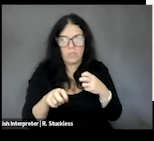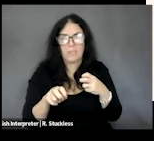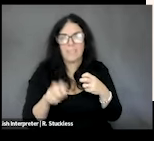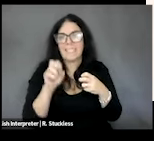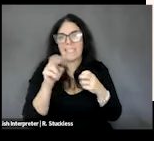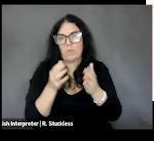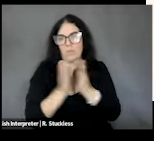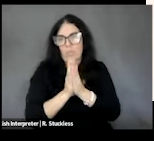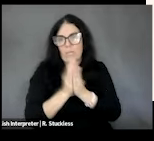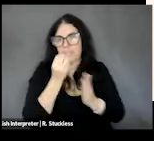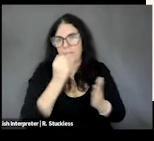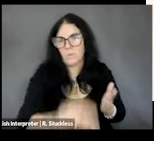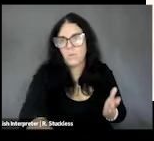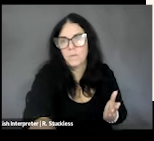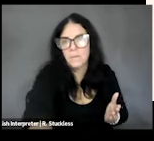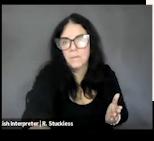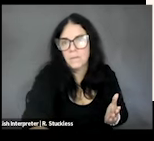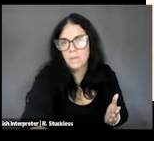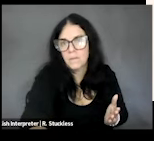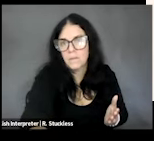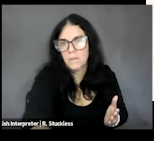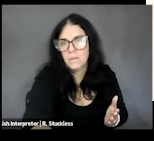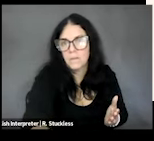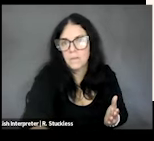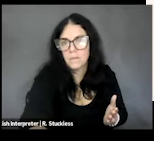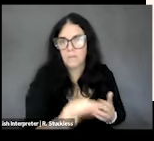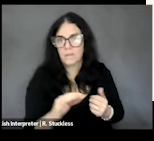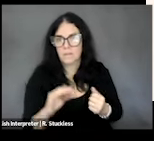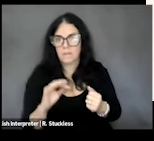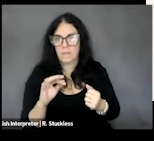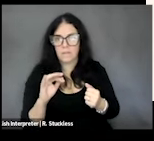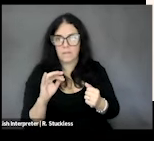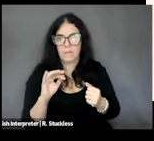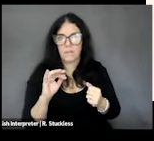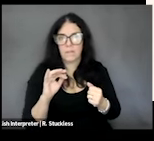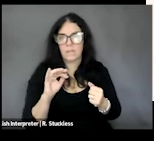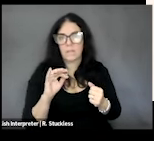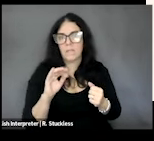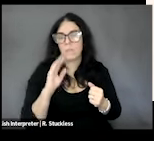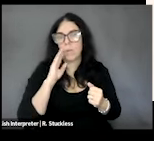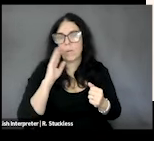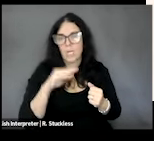food. I know that it is covered in one of the later presentations, but there are additional